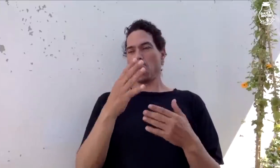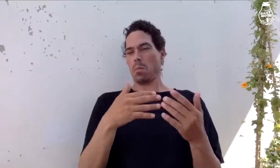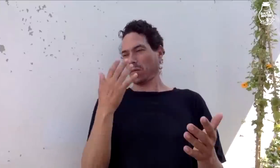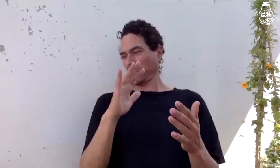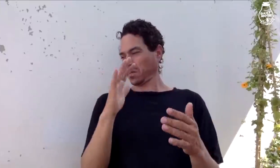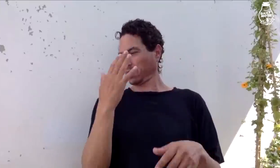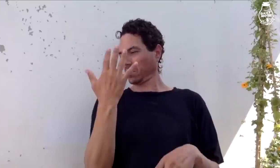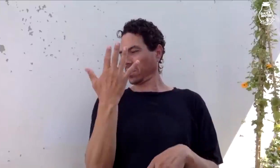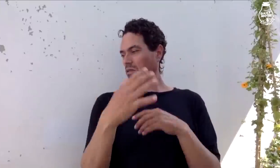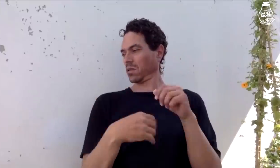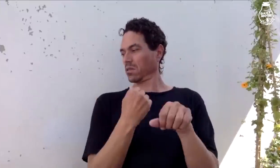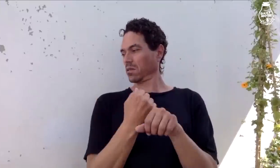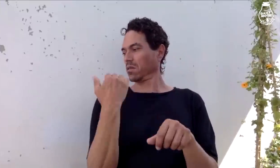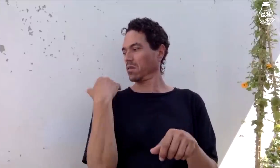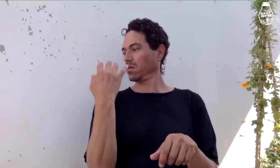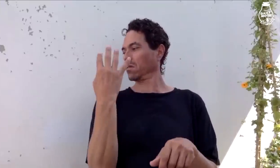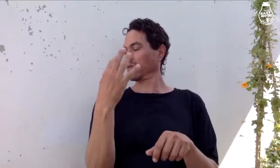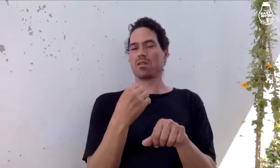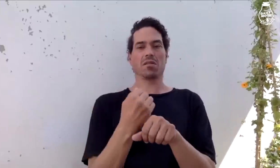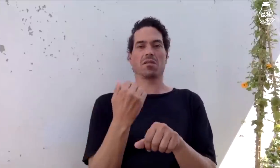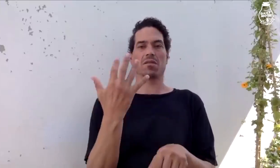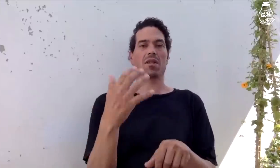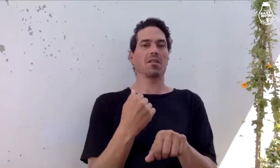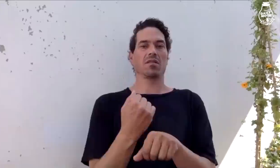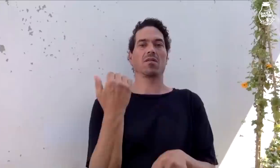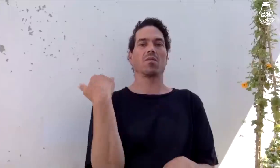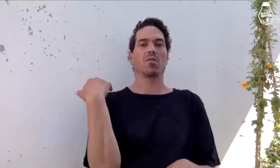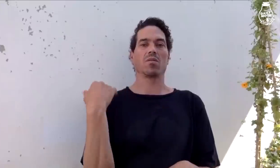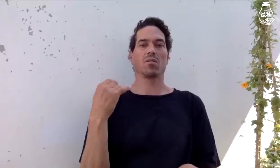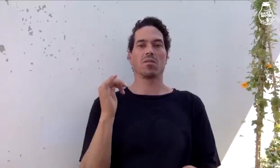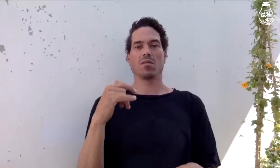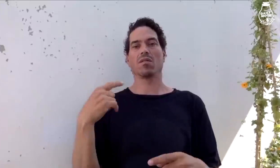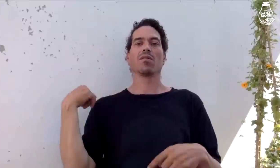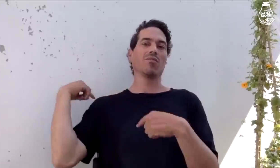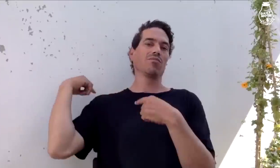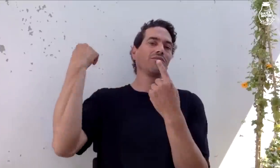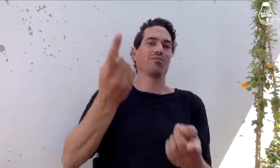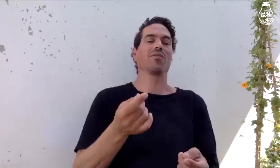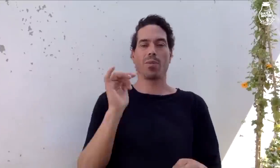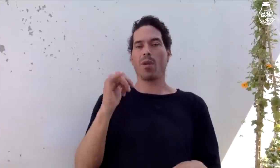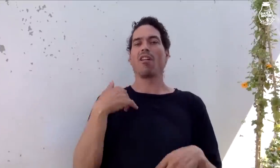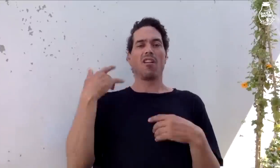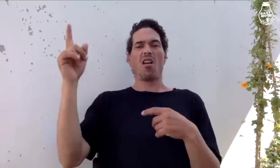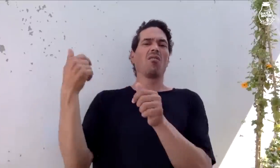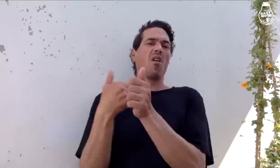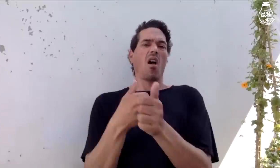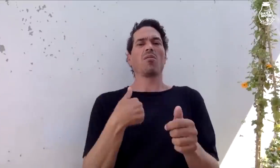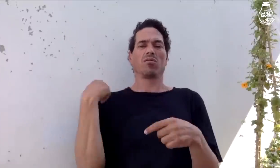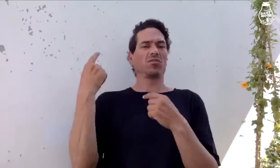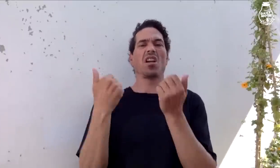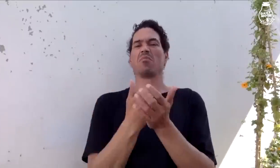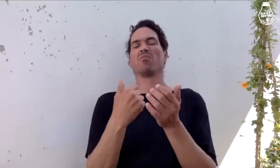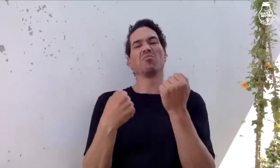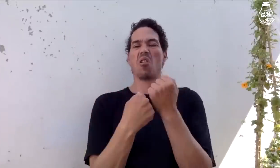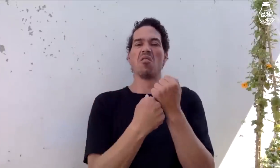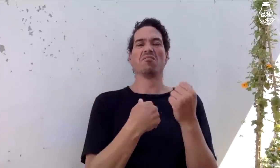Four, five years ago. Ever since then we followed each other,